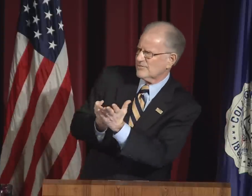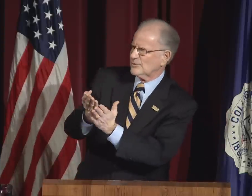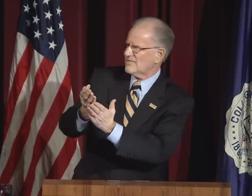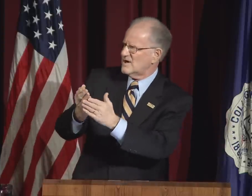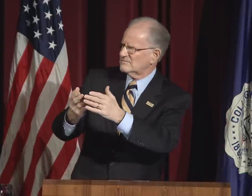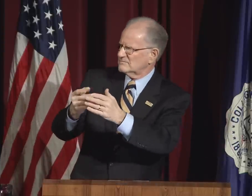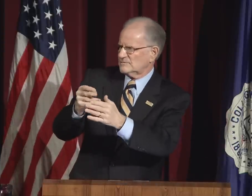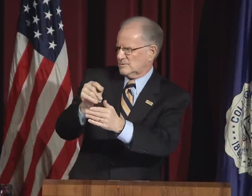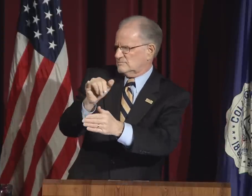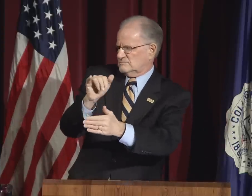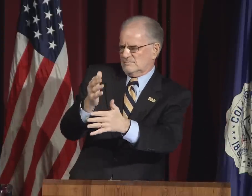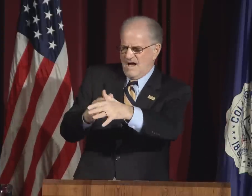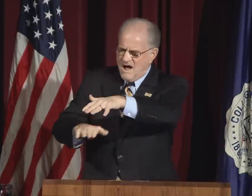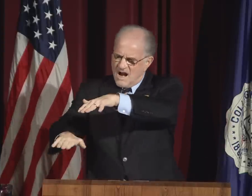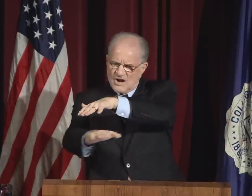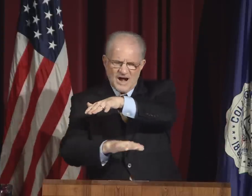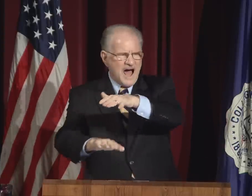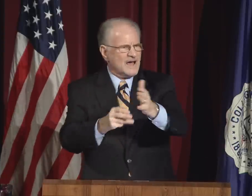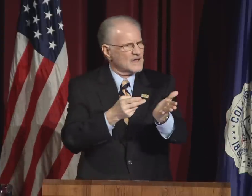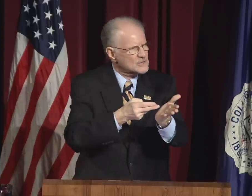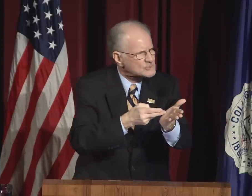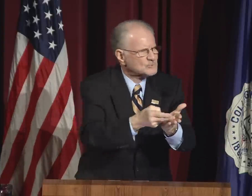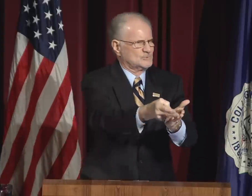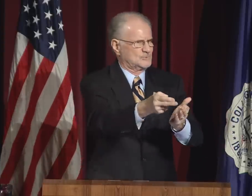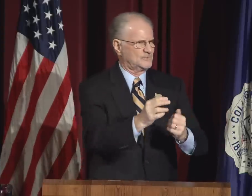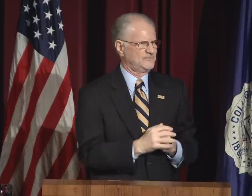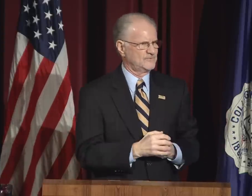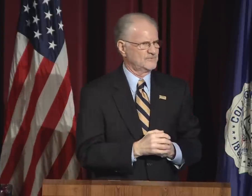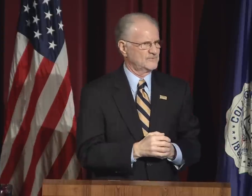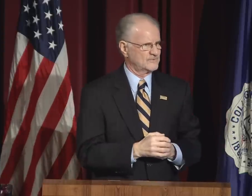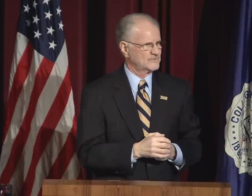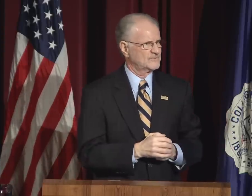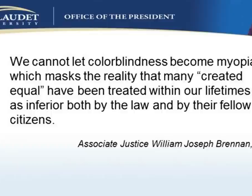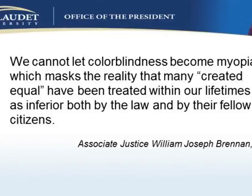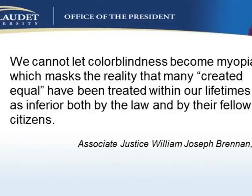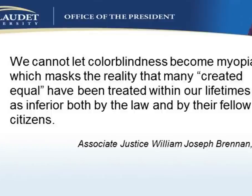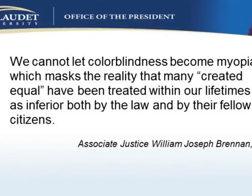But on occasion we see through to the underlying truth.